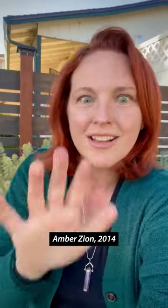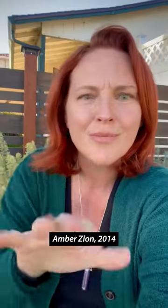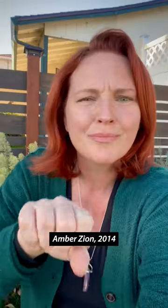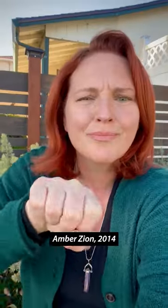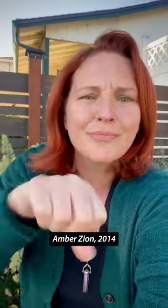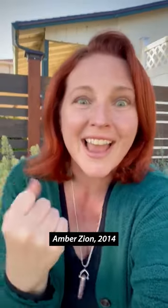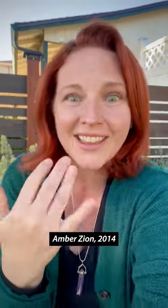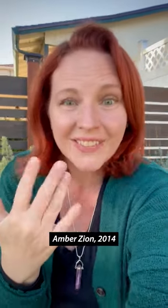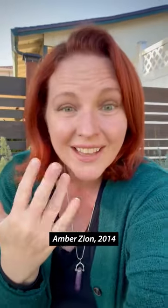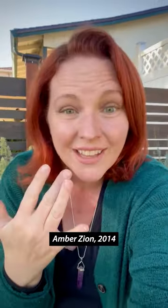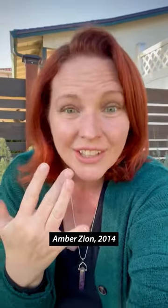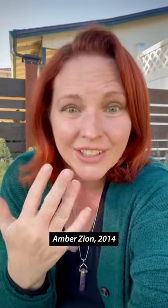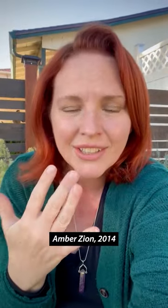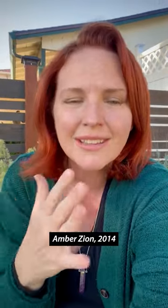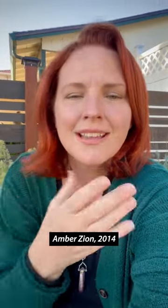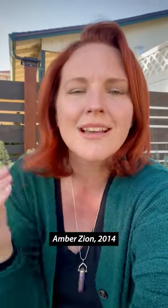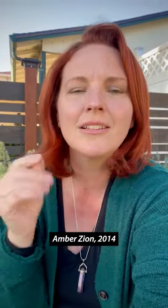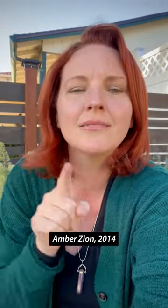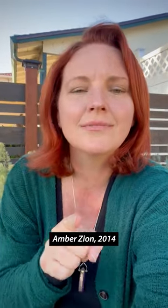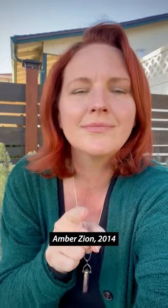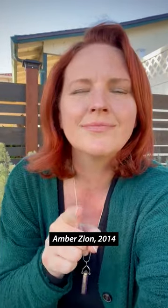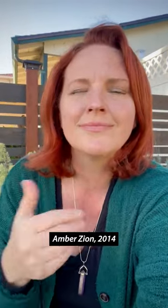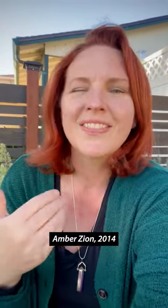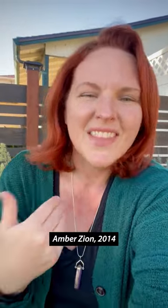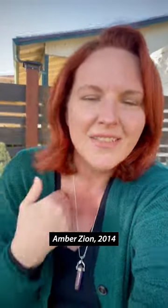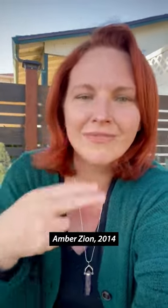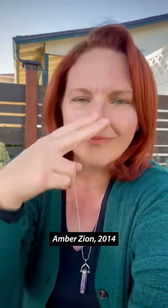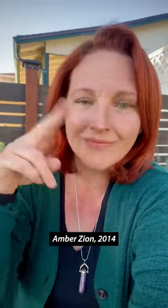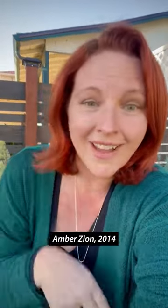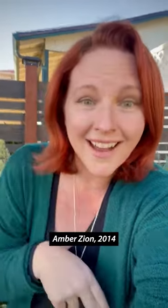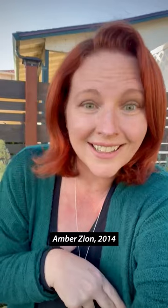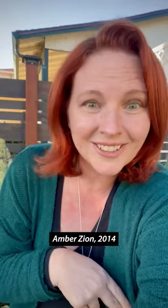Break fingers and have fun!